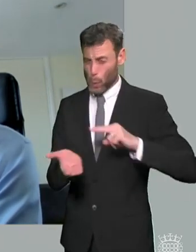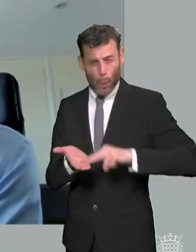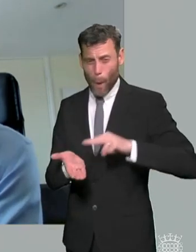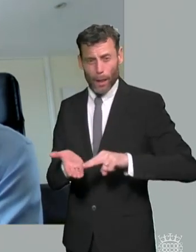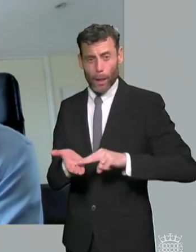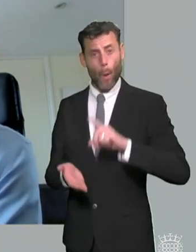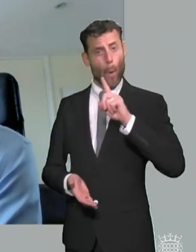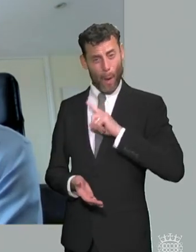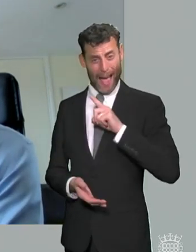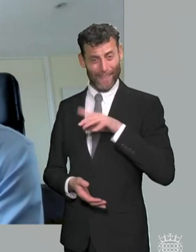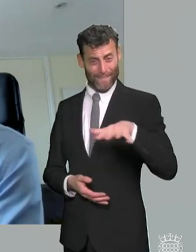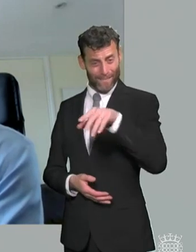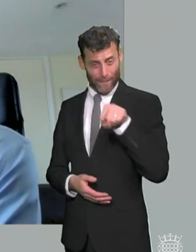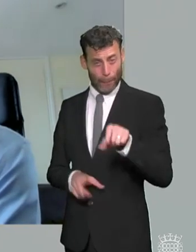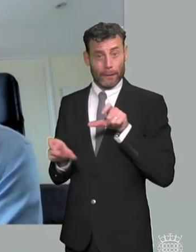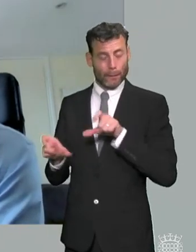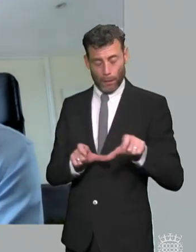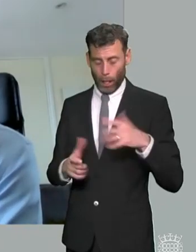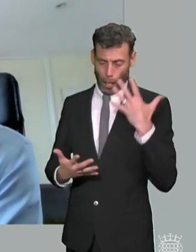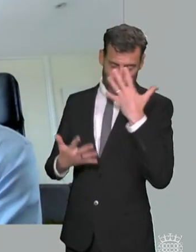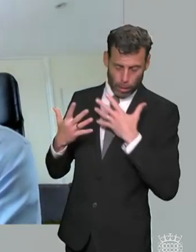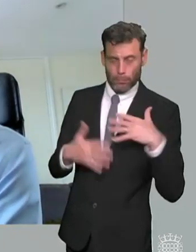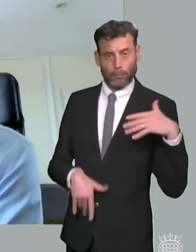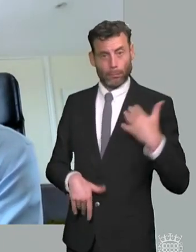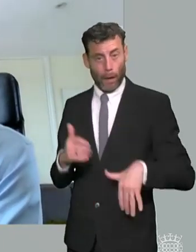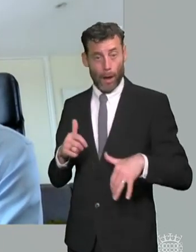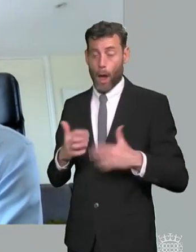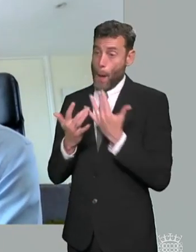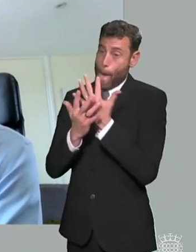under huge amounts of pressure again you all read the newspapers you're all aware of this